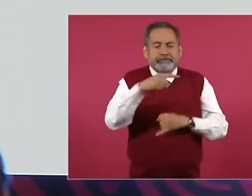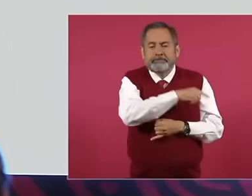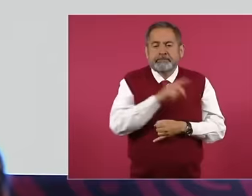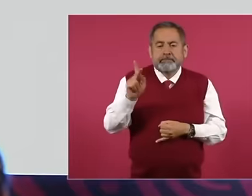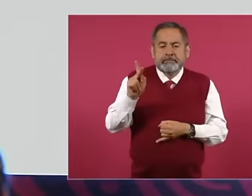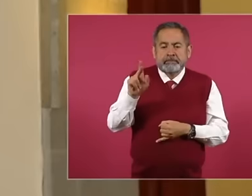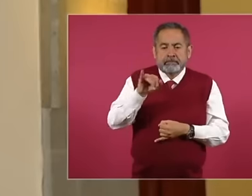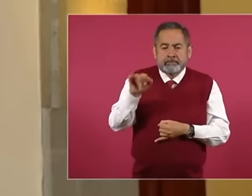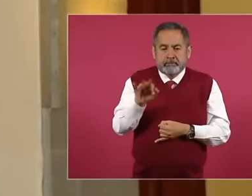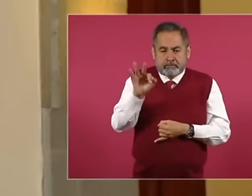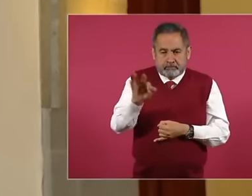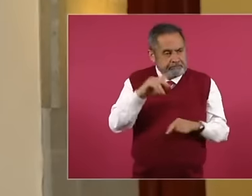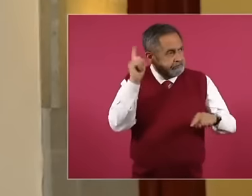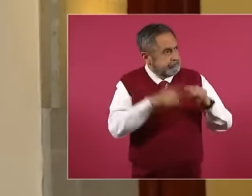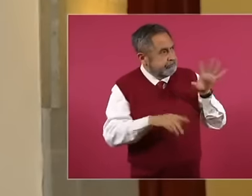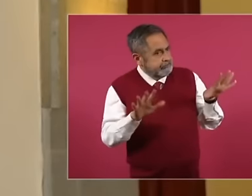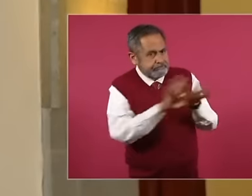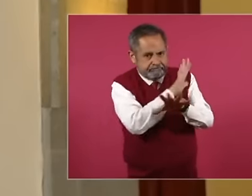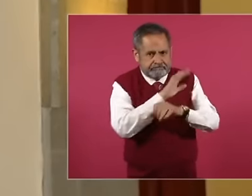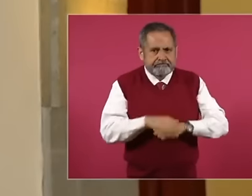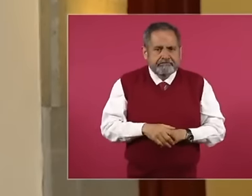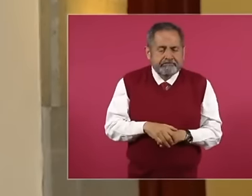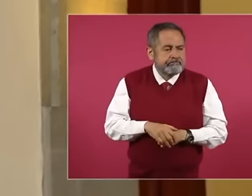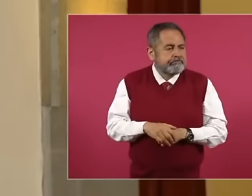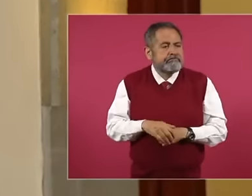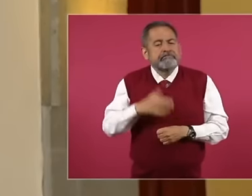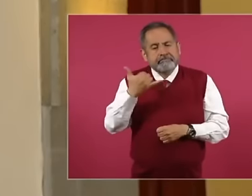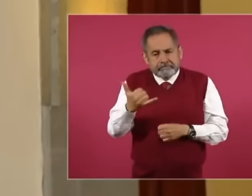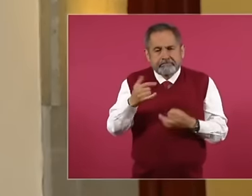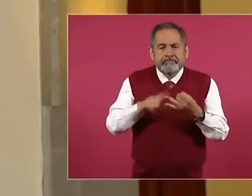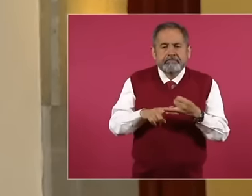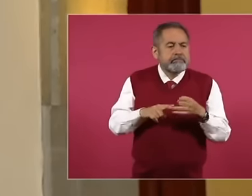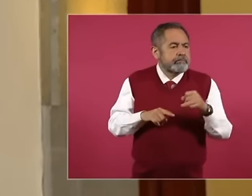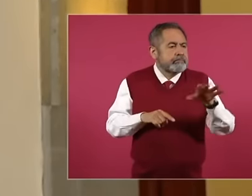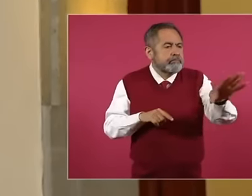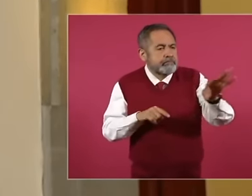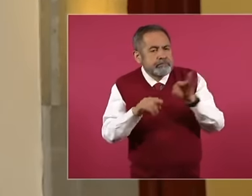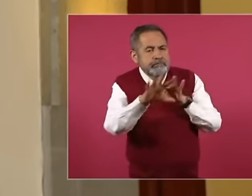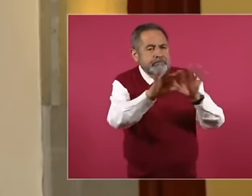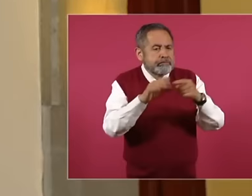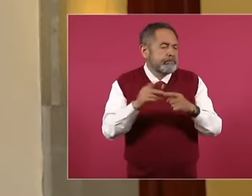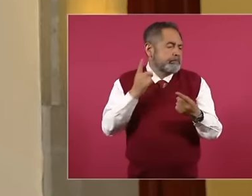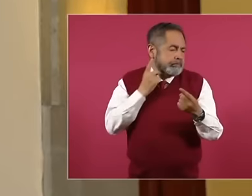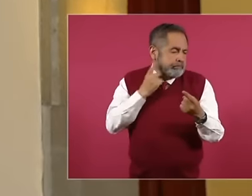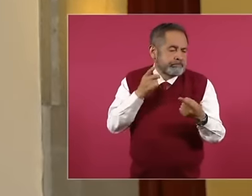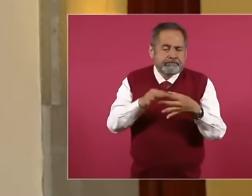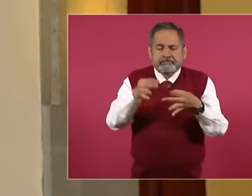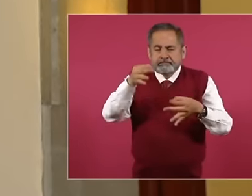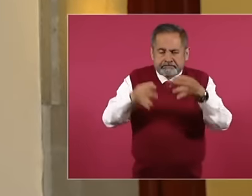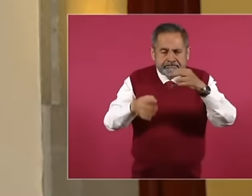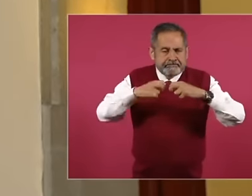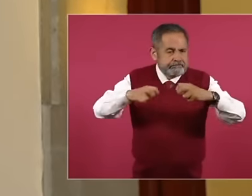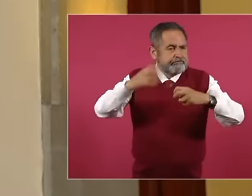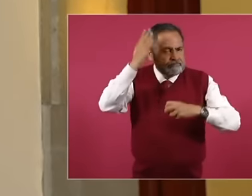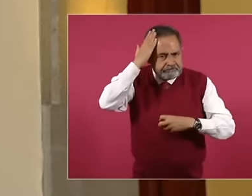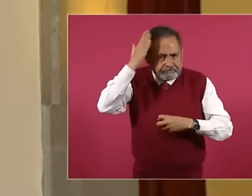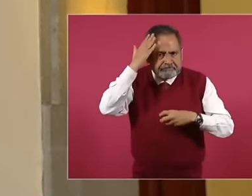deputies, magistrates, ministers will be elected and